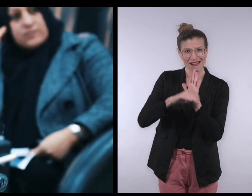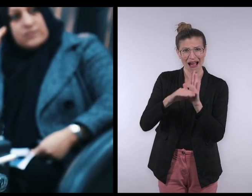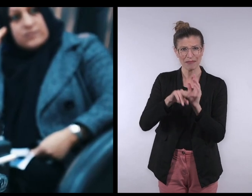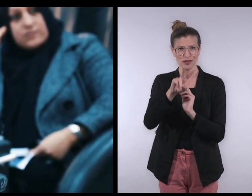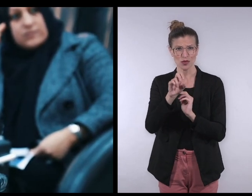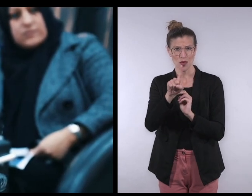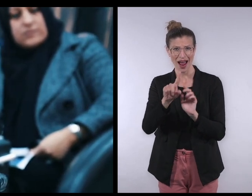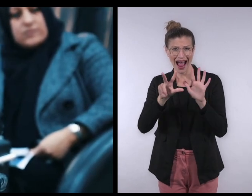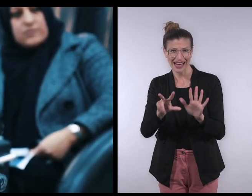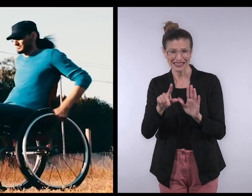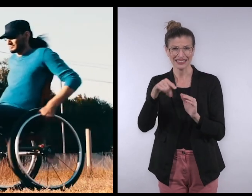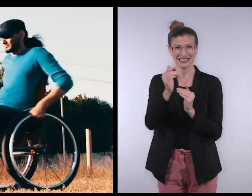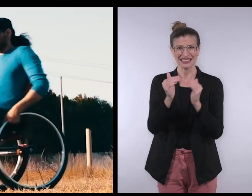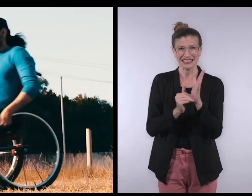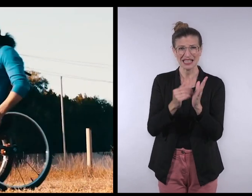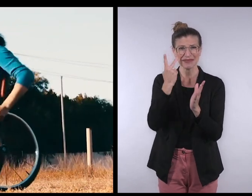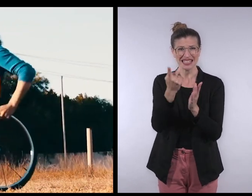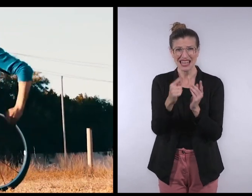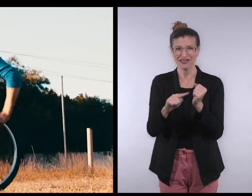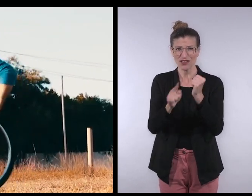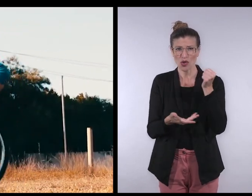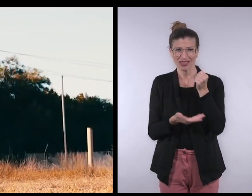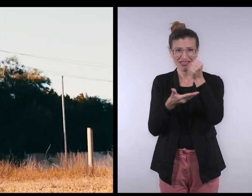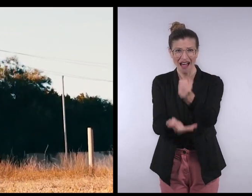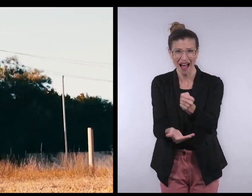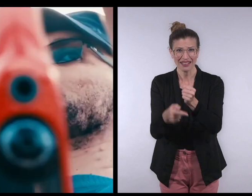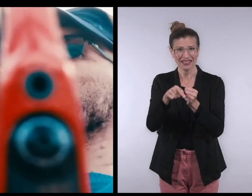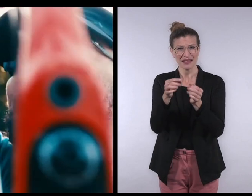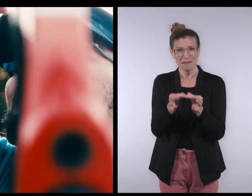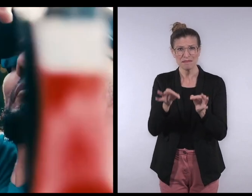The program was developed in 2018 by the US-based International Foundation for Electoral Systems